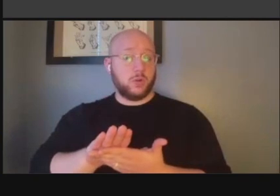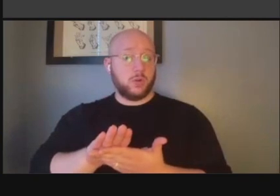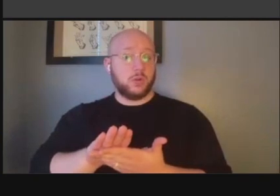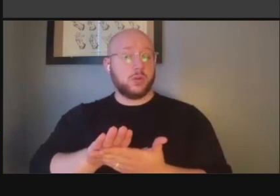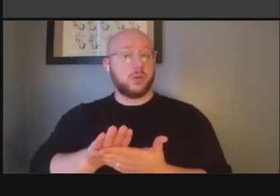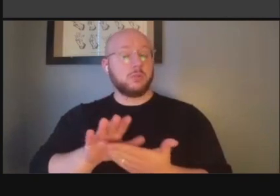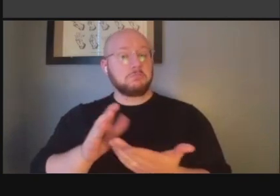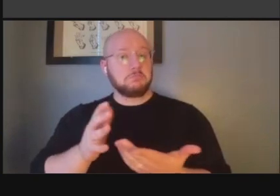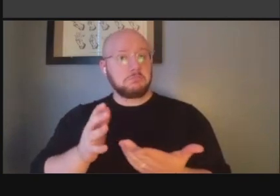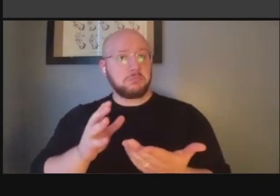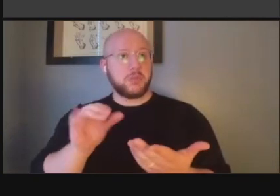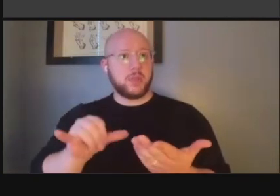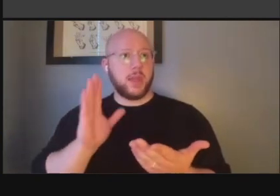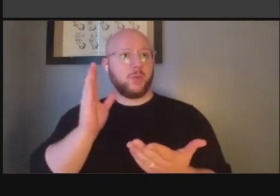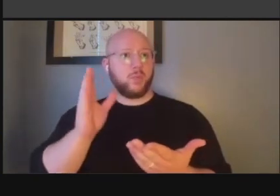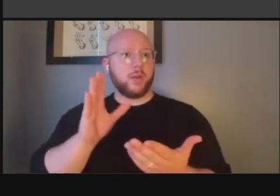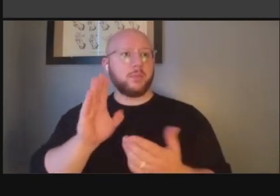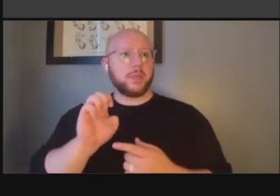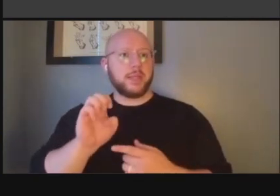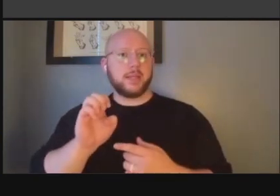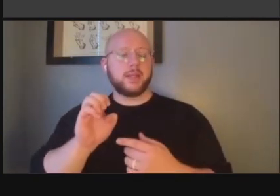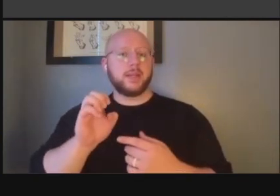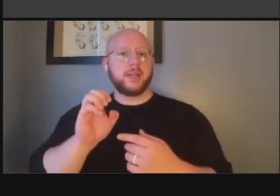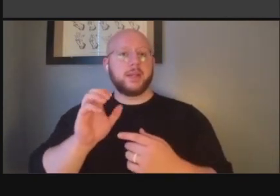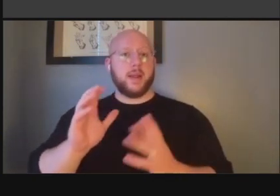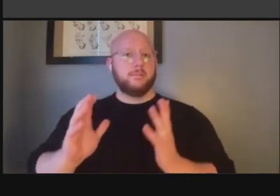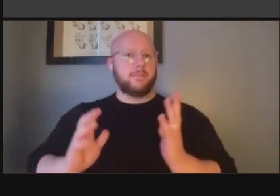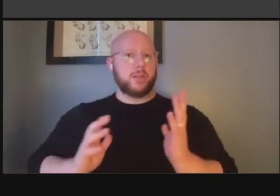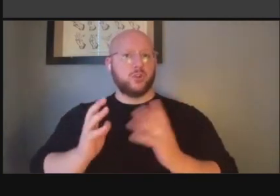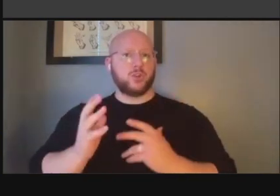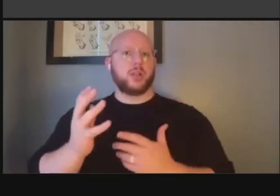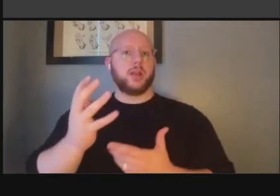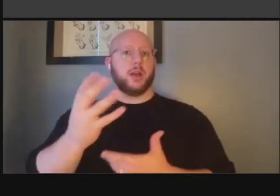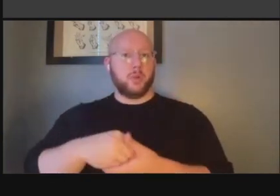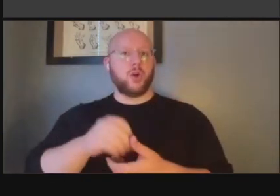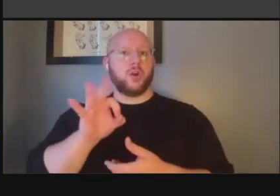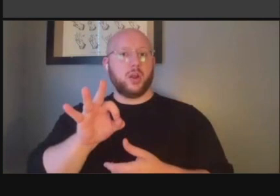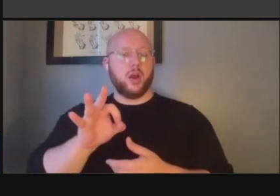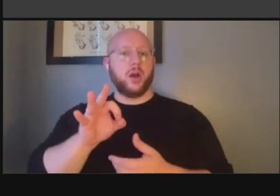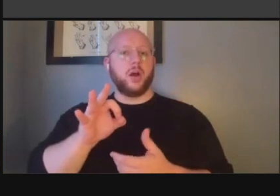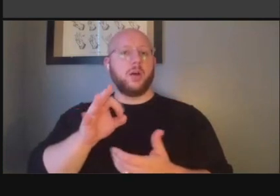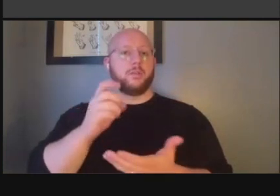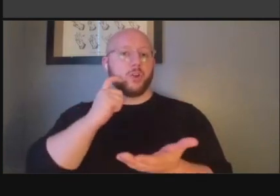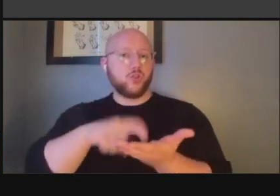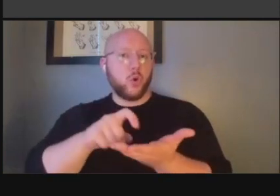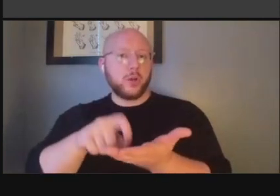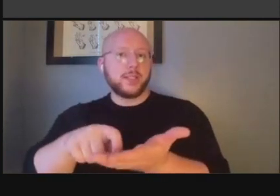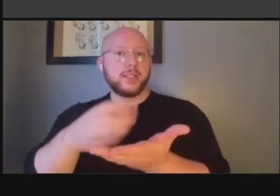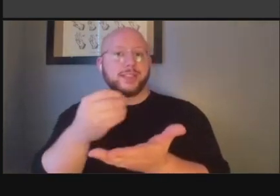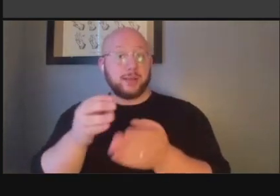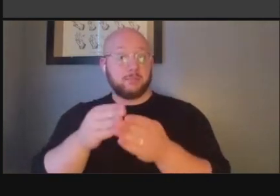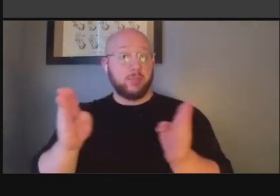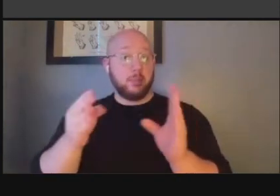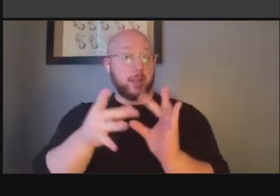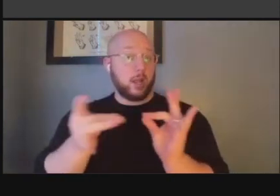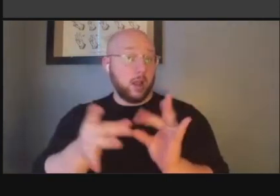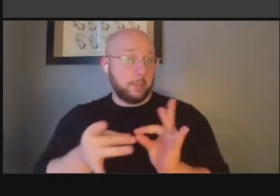is it will it be like officially part of notices and comments public comments or is it a separate